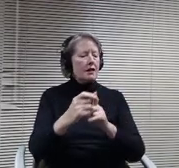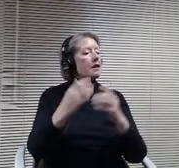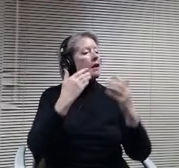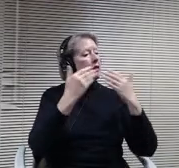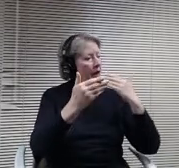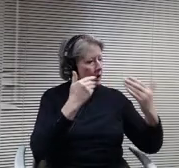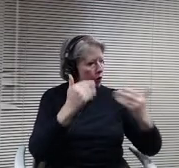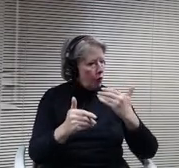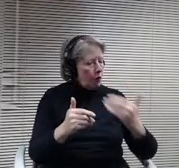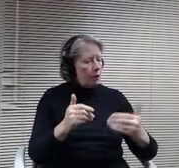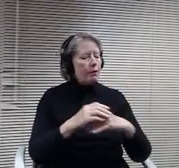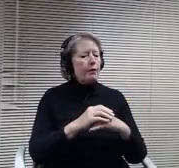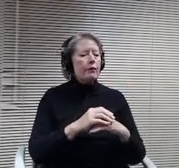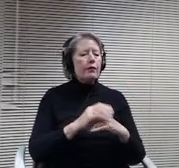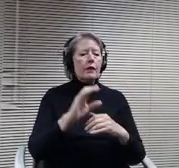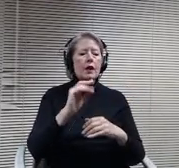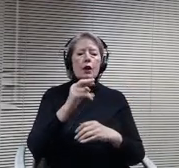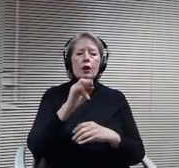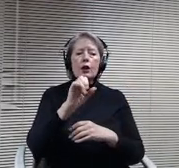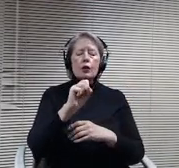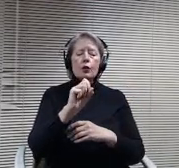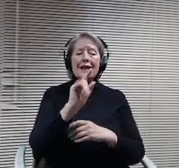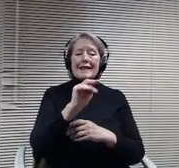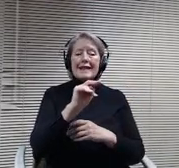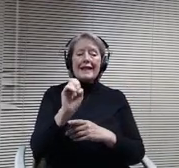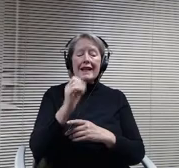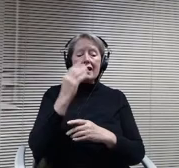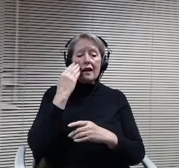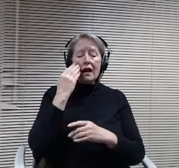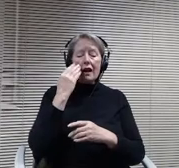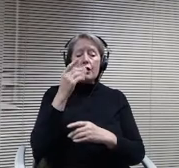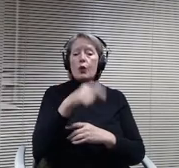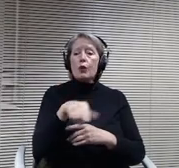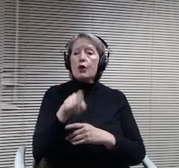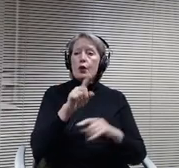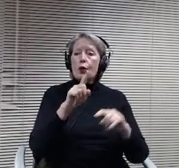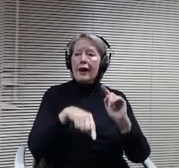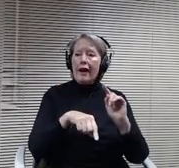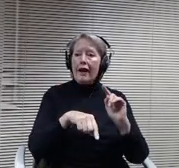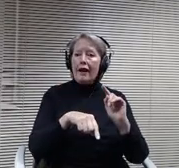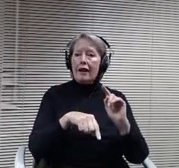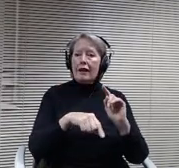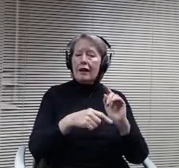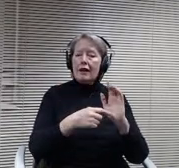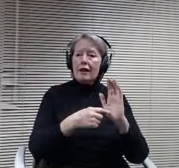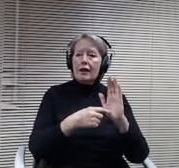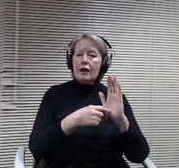if you just take your mic off in any of this and I should be able